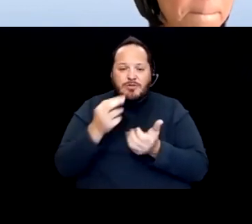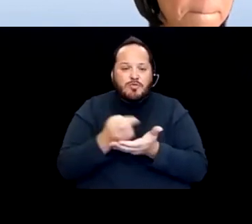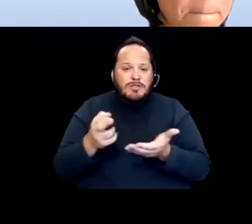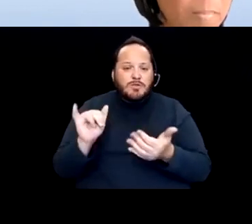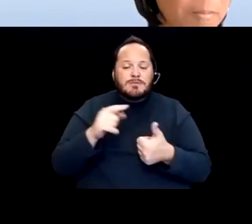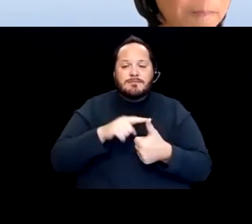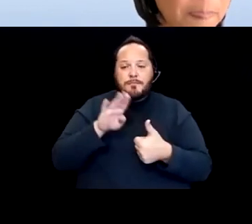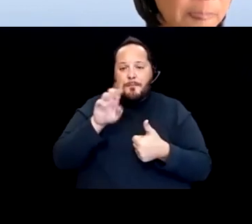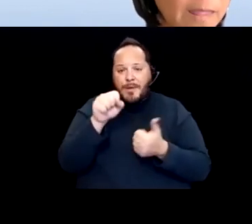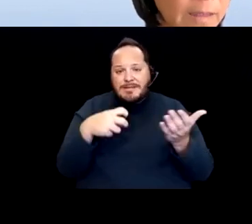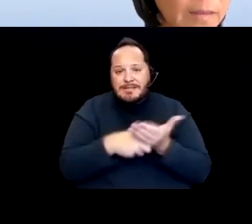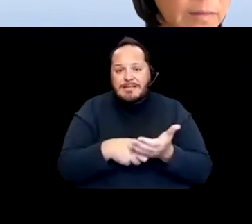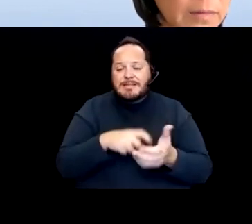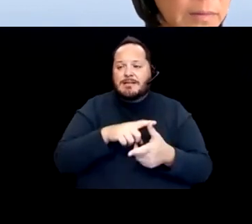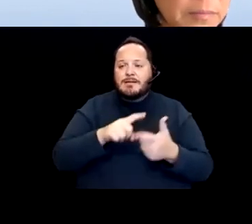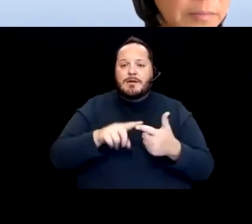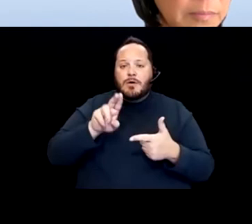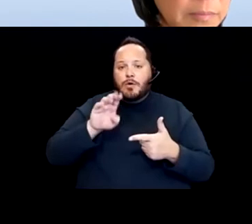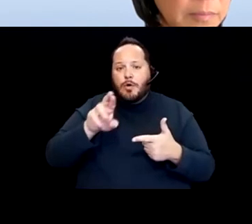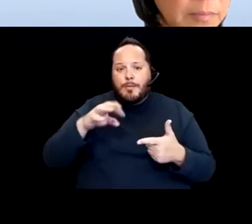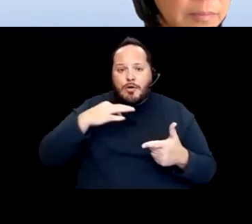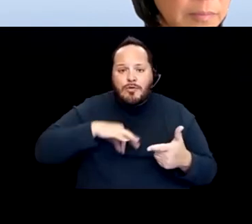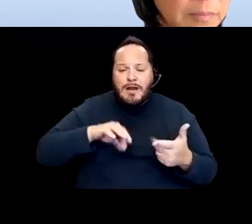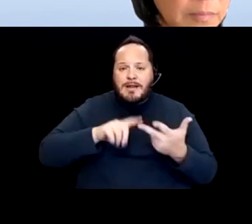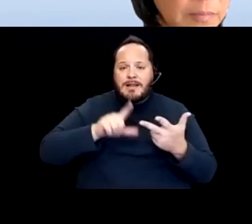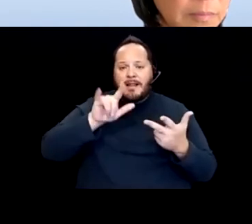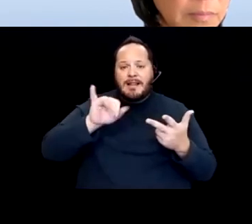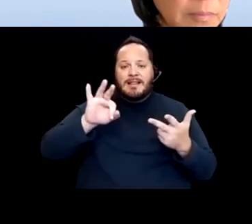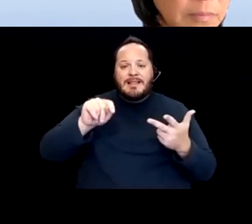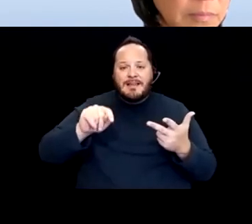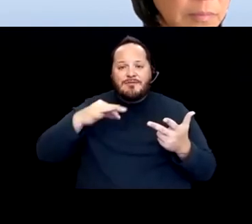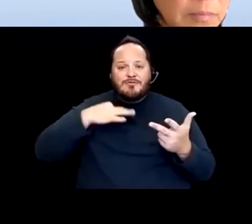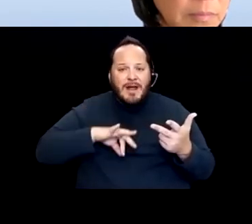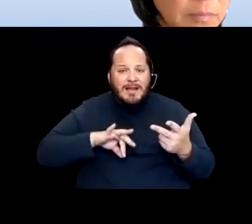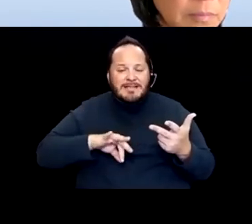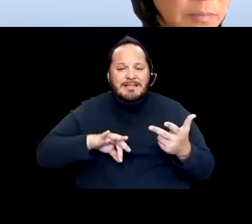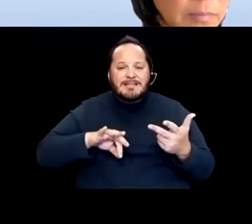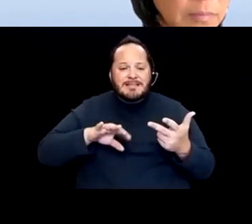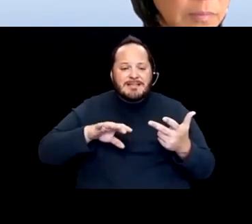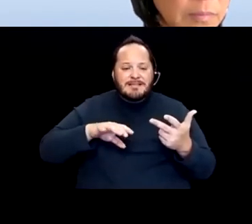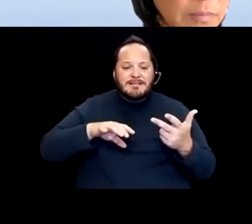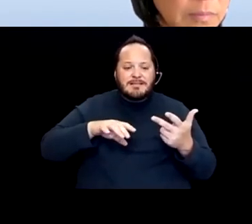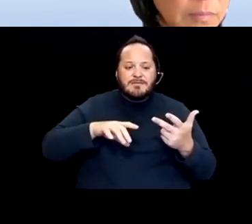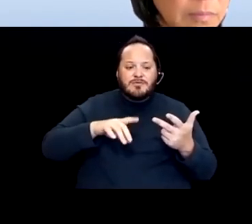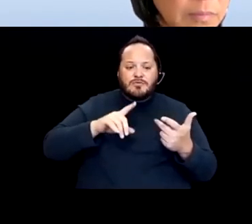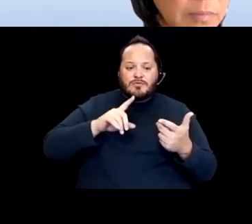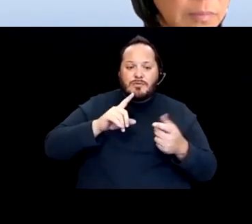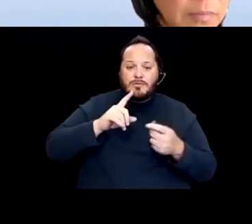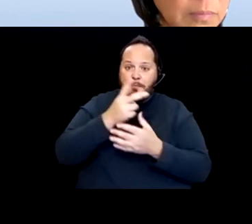or Uber credits, Lyft ticket credits to both testing sites and to vaccine clinics.